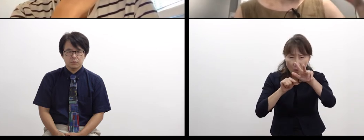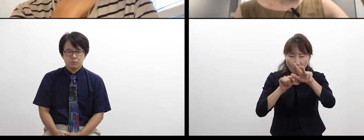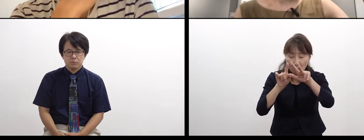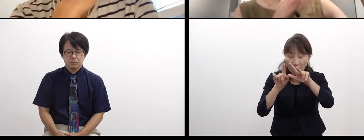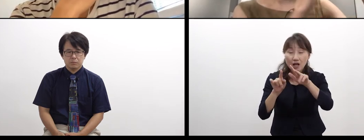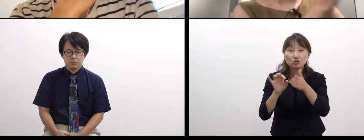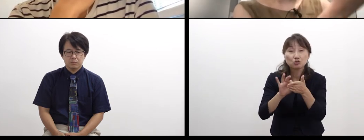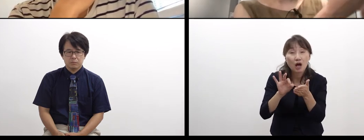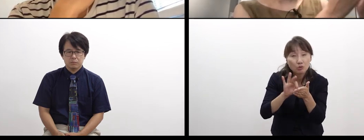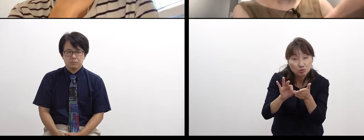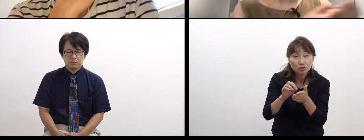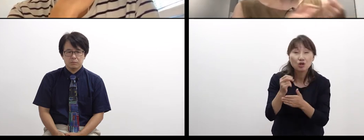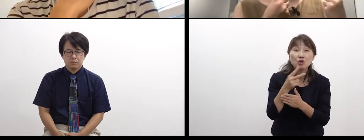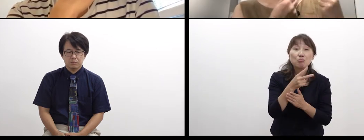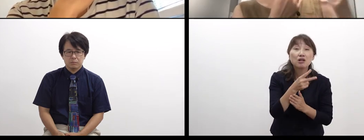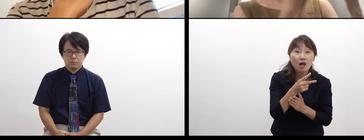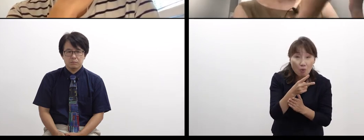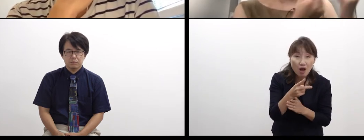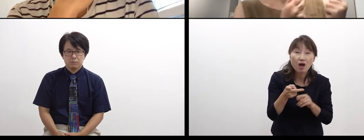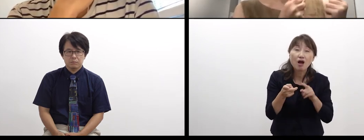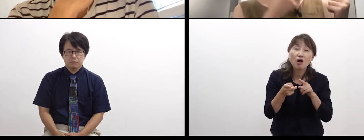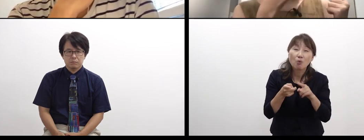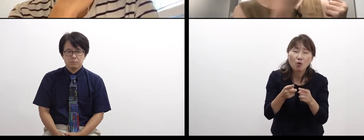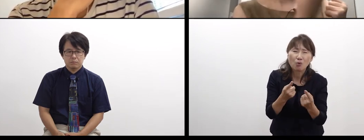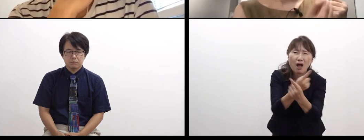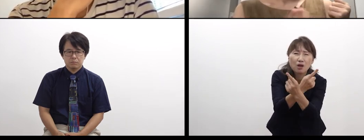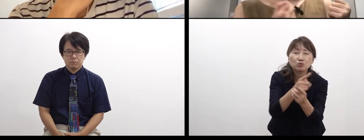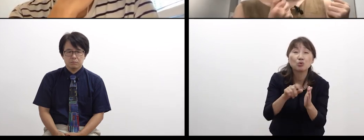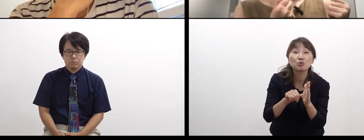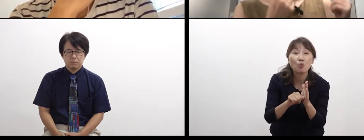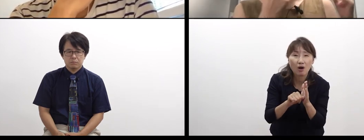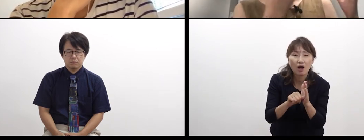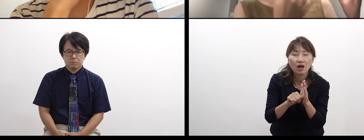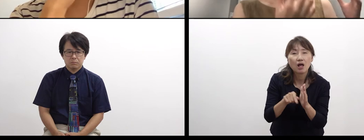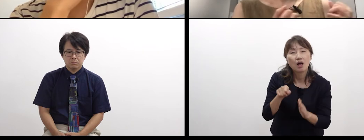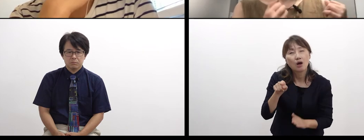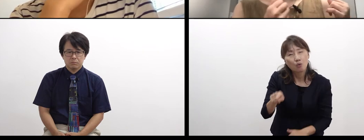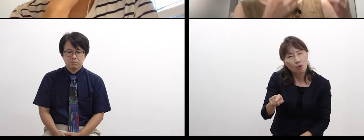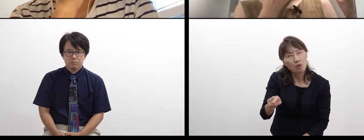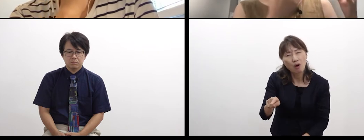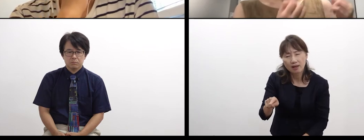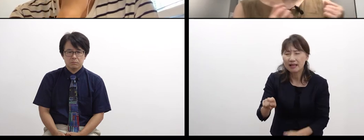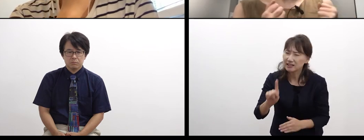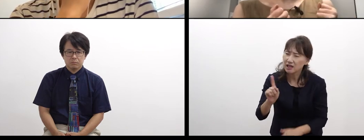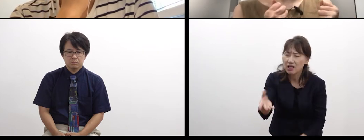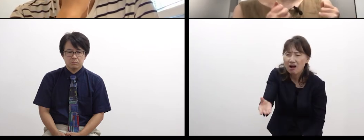it doesn’t truly become ours,